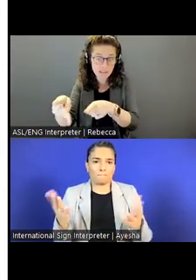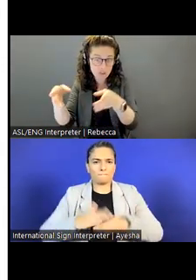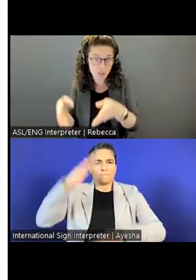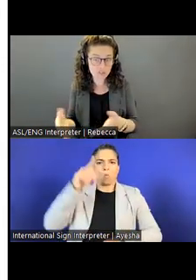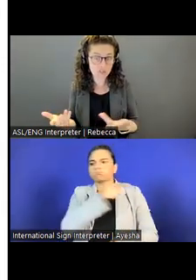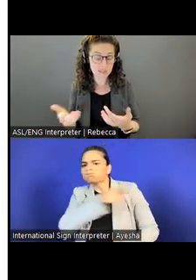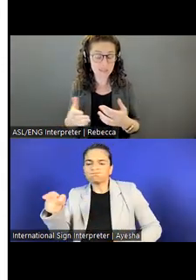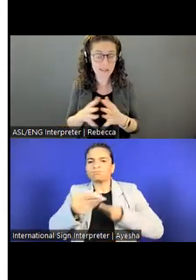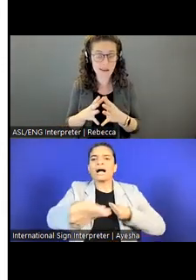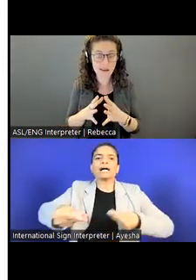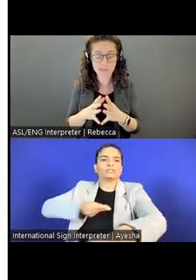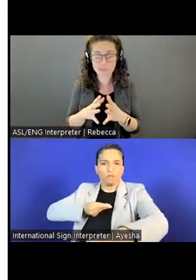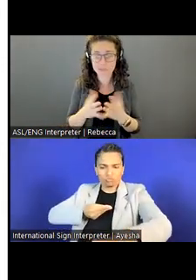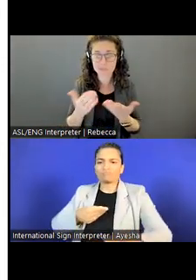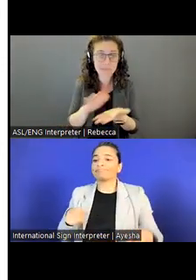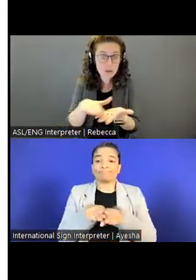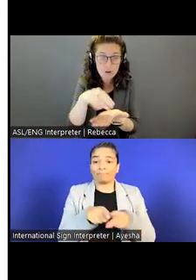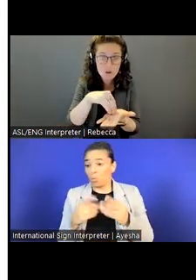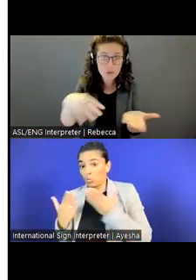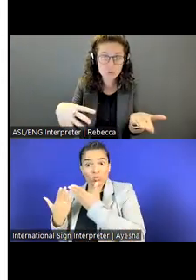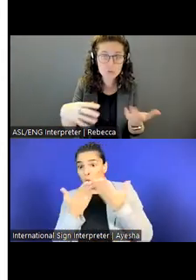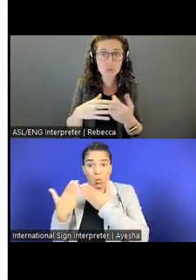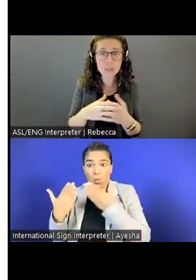college students, as well.